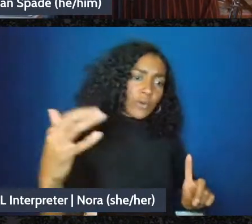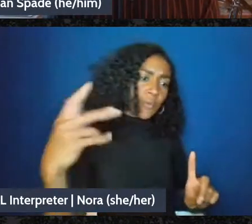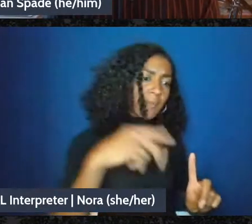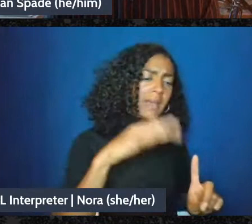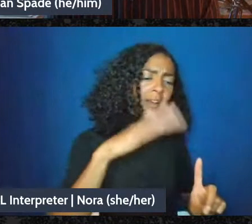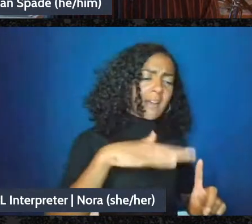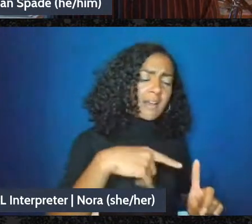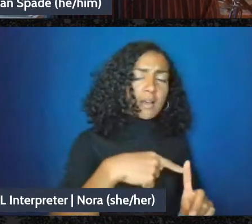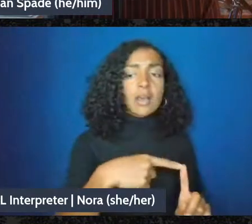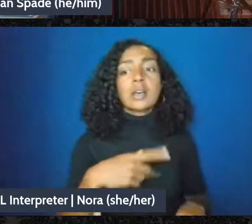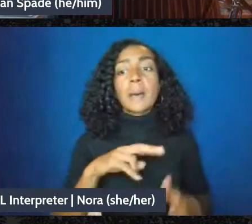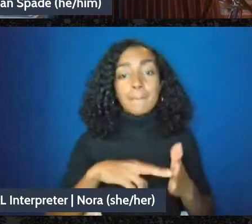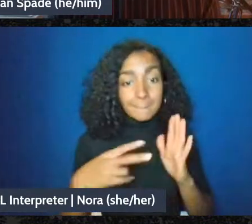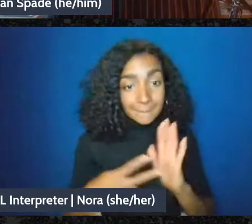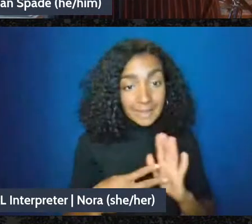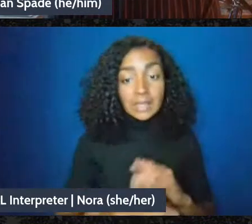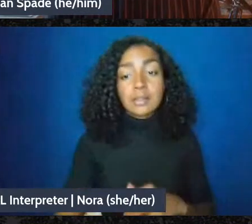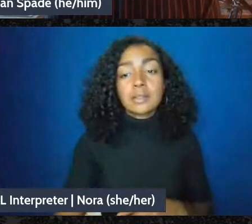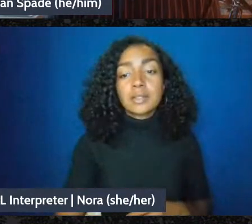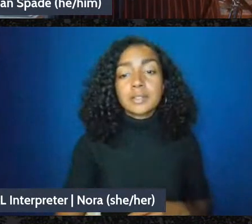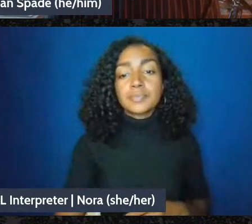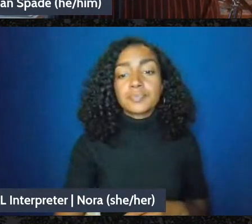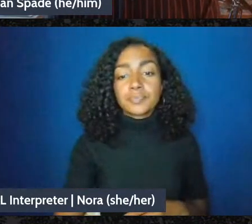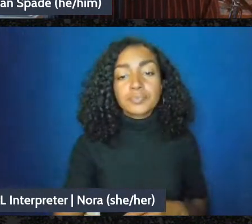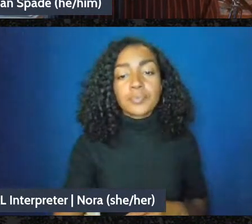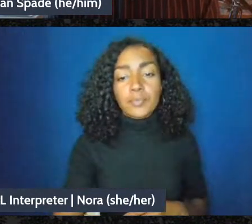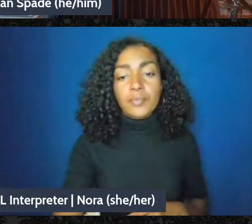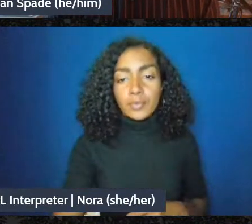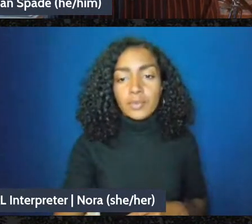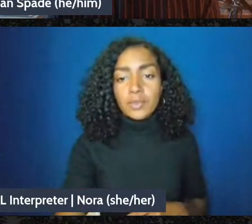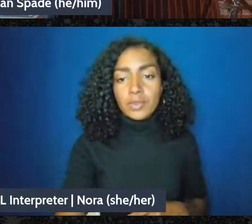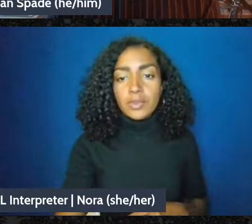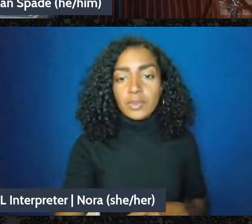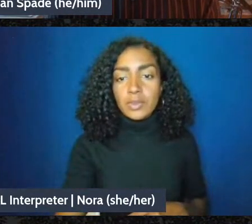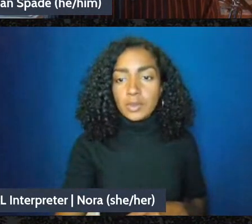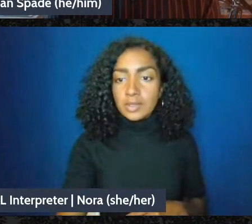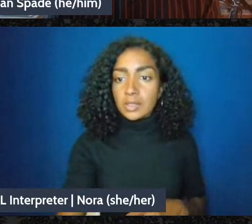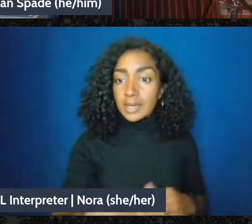of limiting the risk for audit to a shorter period of time.